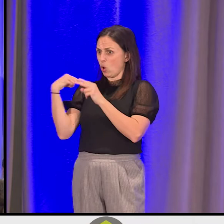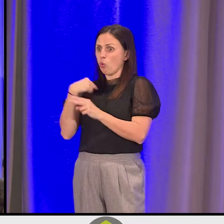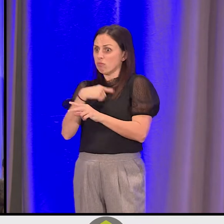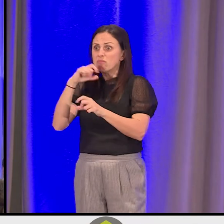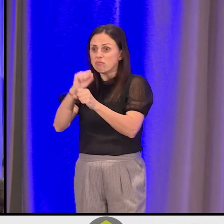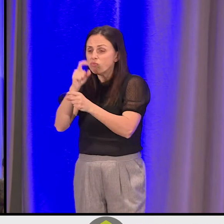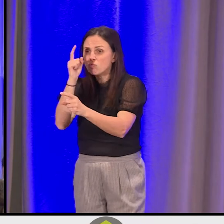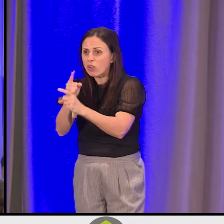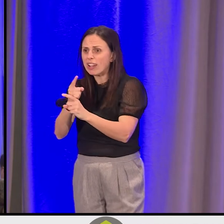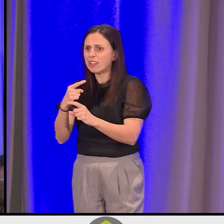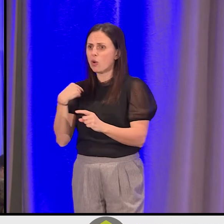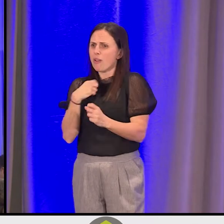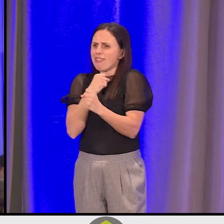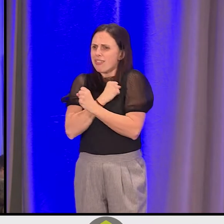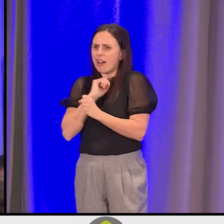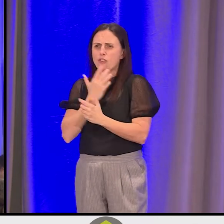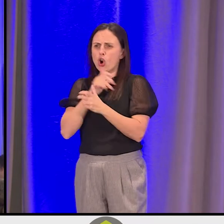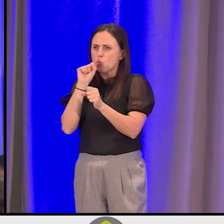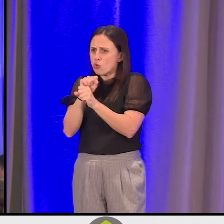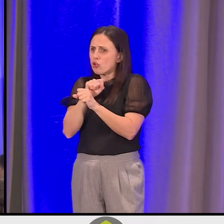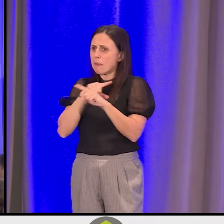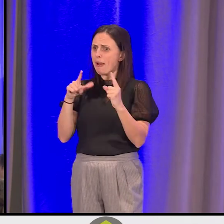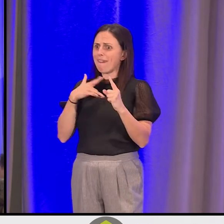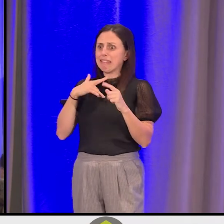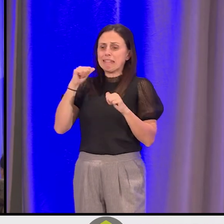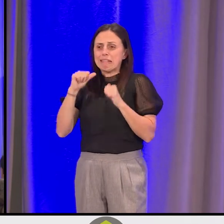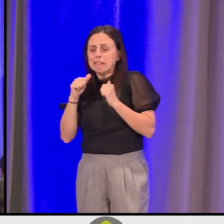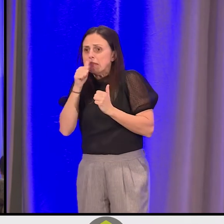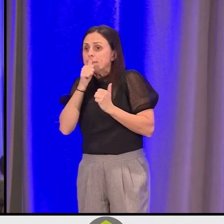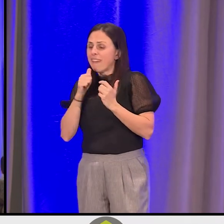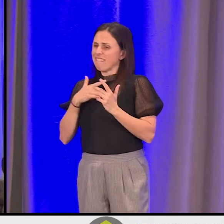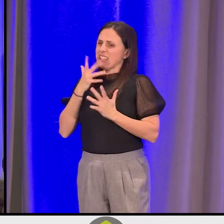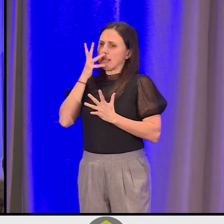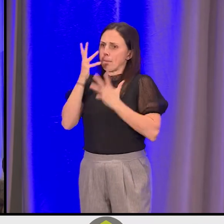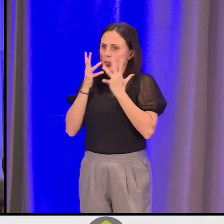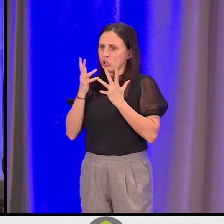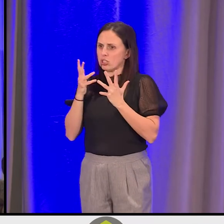We love what we're doing, and we're weary. And it's embarrassing that we're weary."